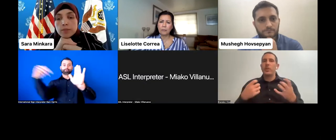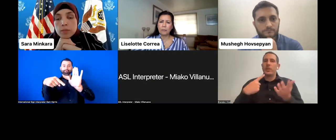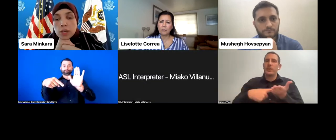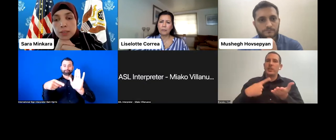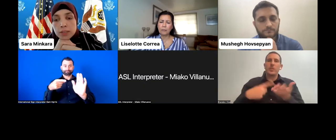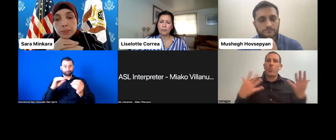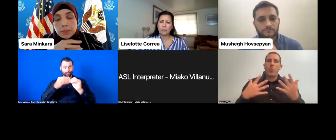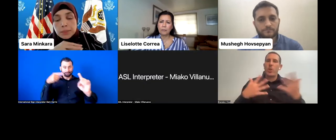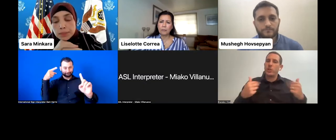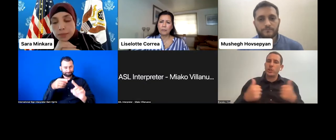Thoughts?